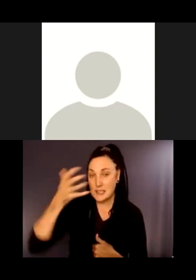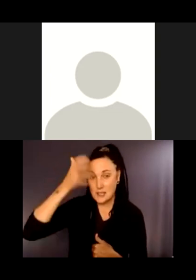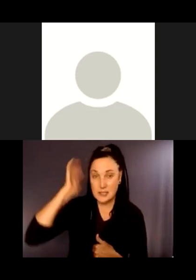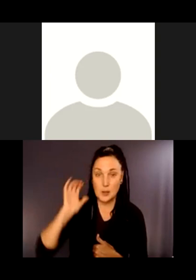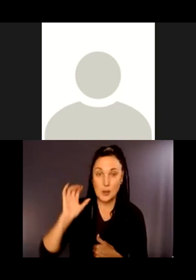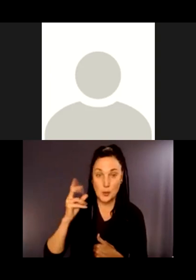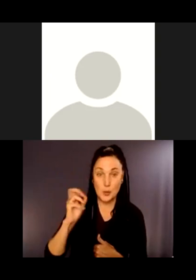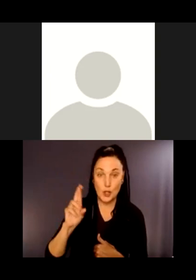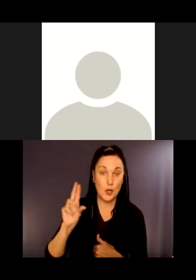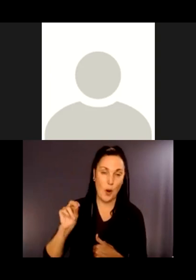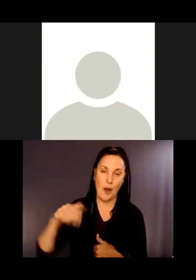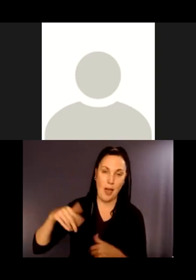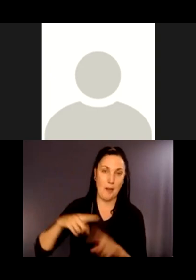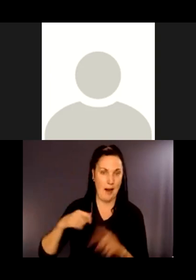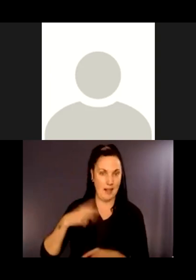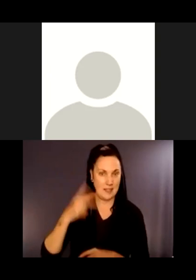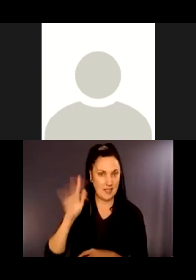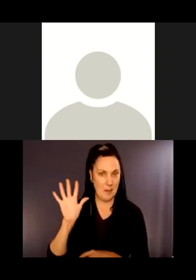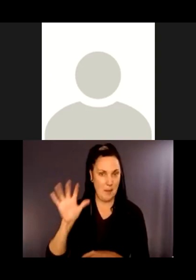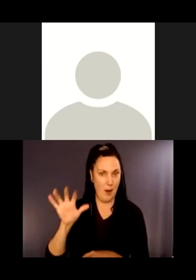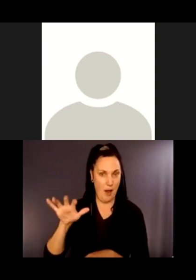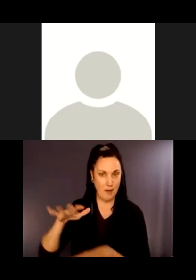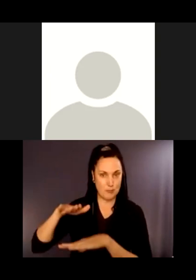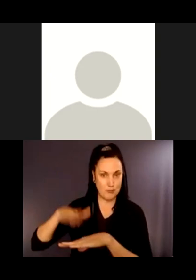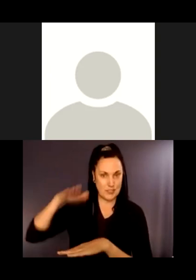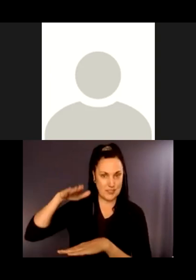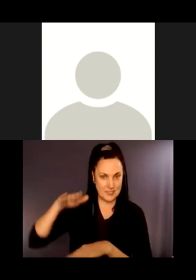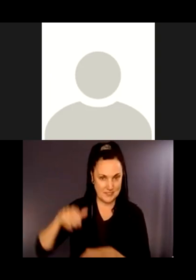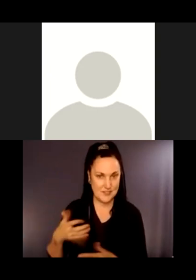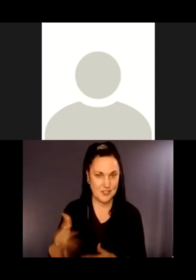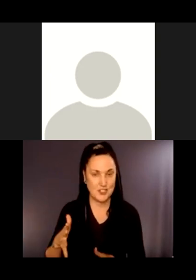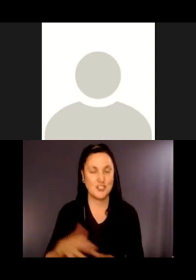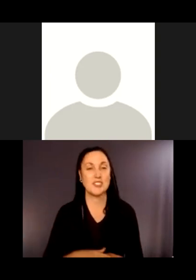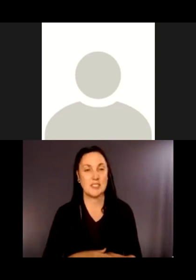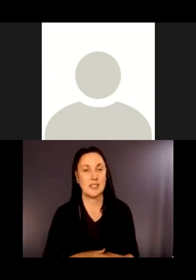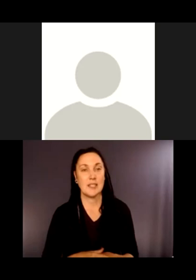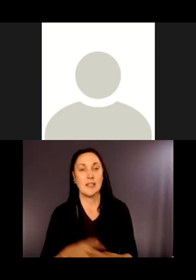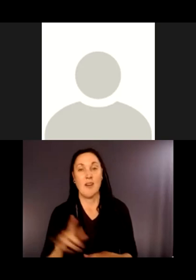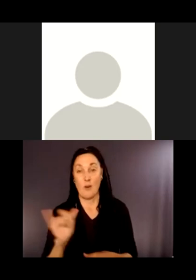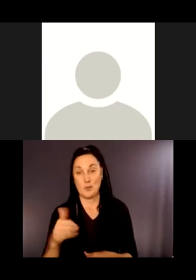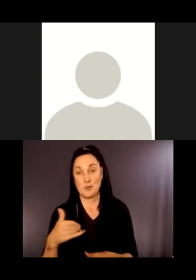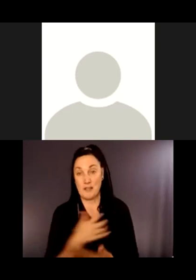Really a beautiful area, and it's a really special area for people in Bellevue.